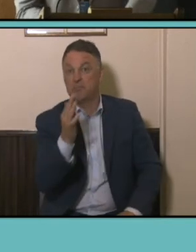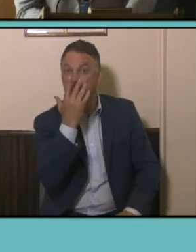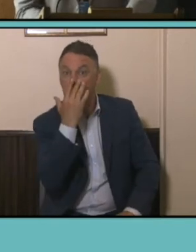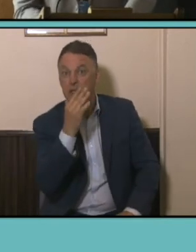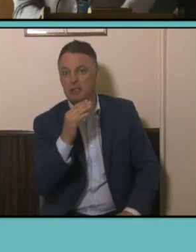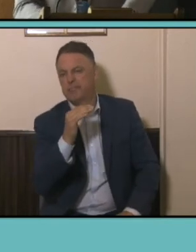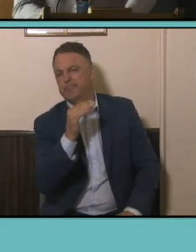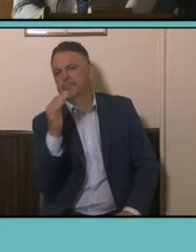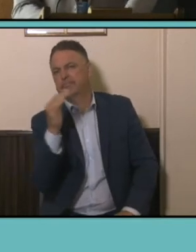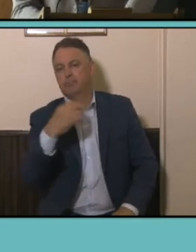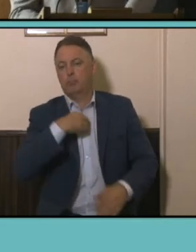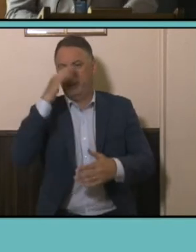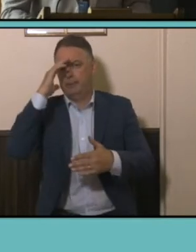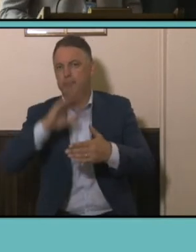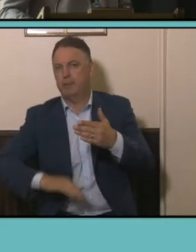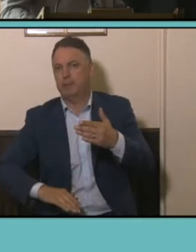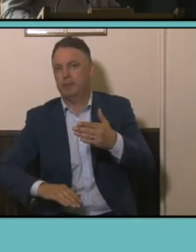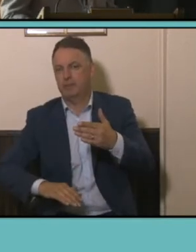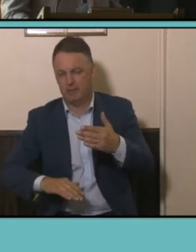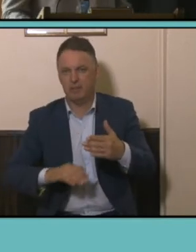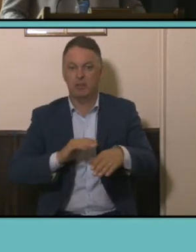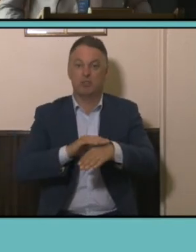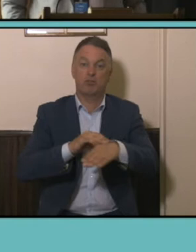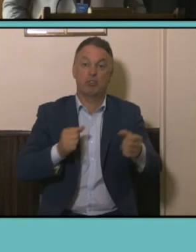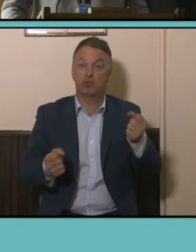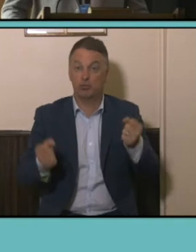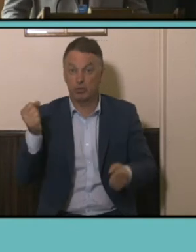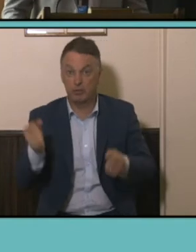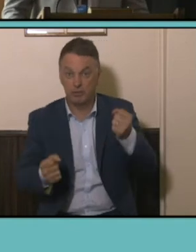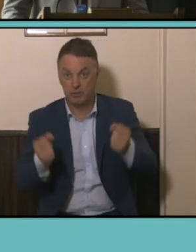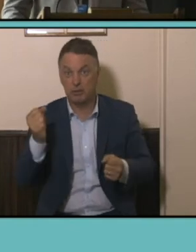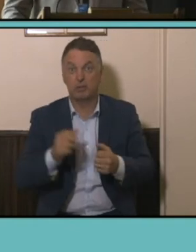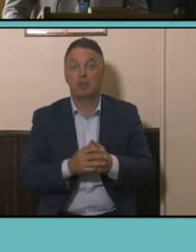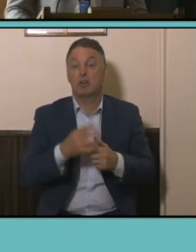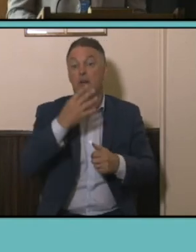more experienced worker category. So truck drivers, truck drivers at 48 and